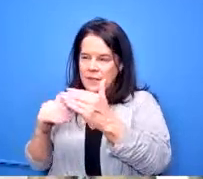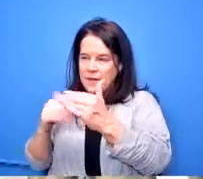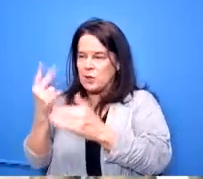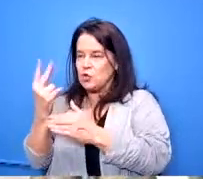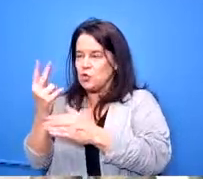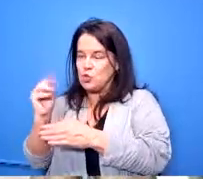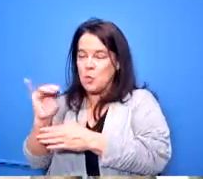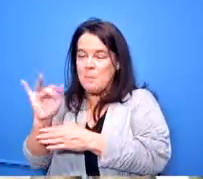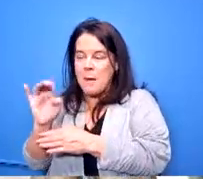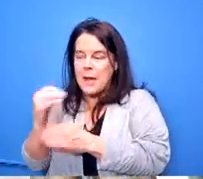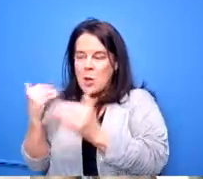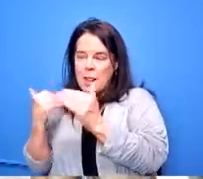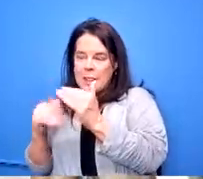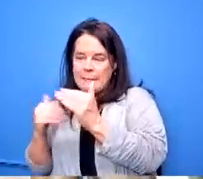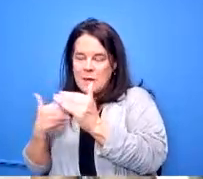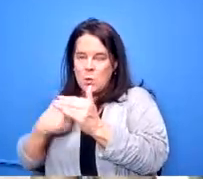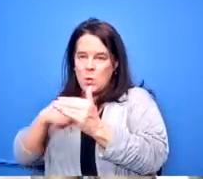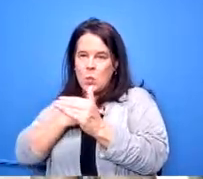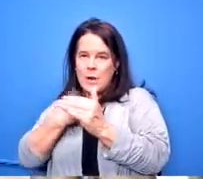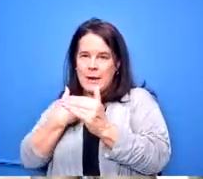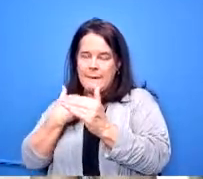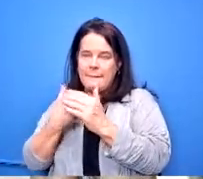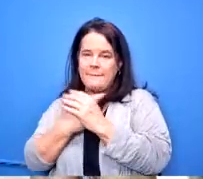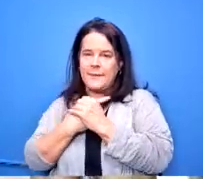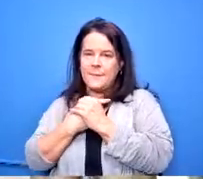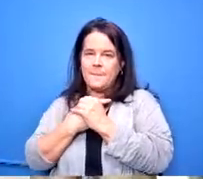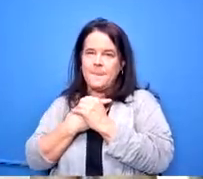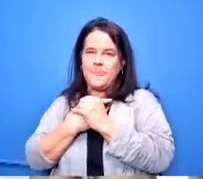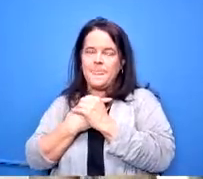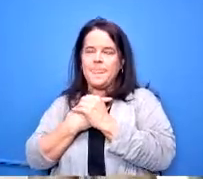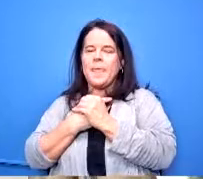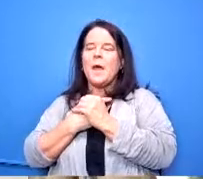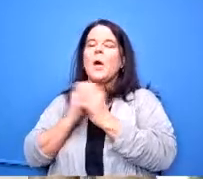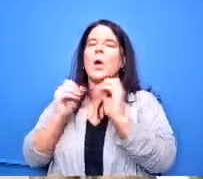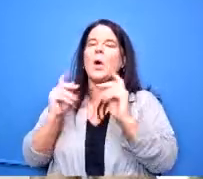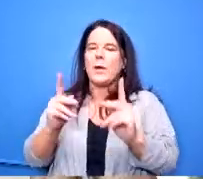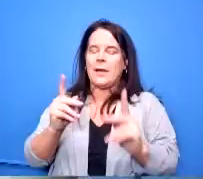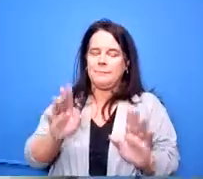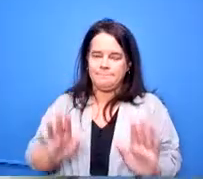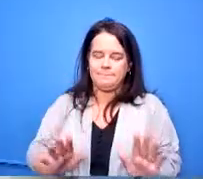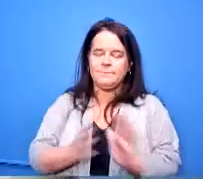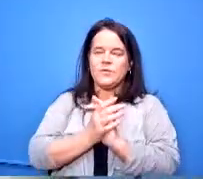that we that we have to follow okay so knowing that the transportation issue is not like a